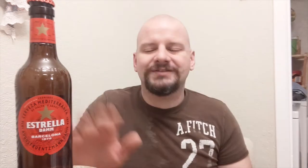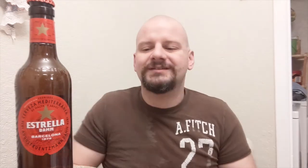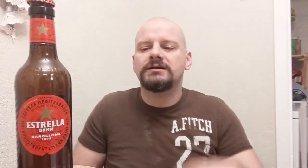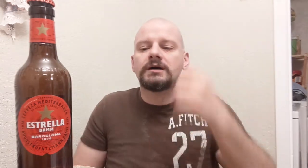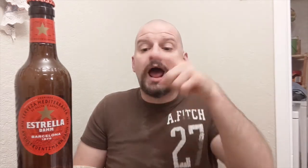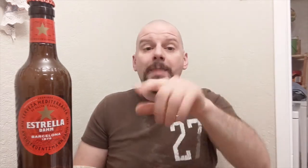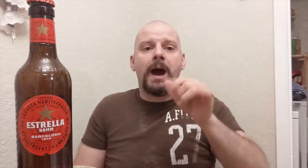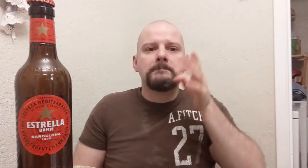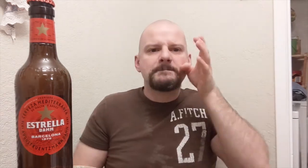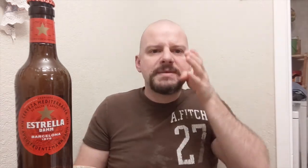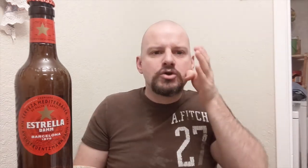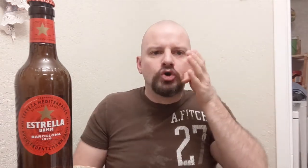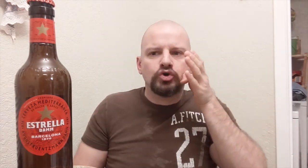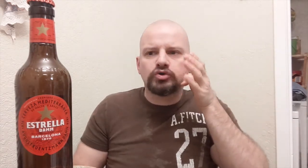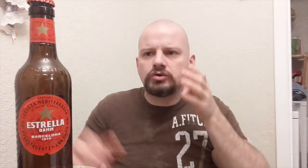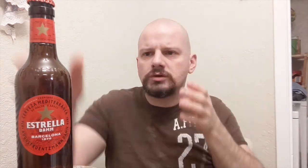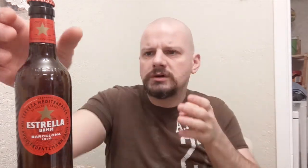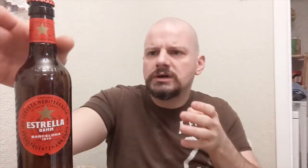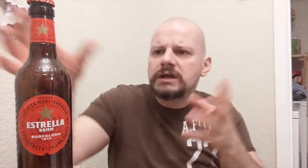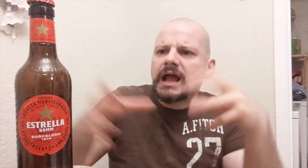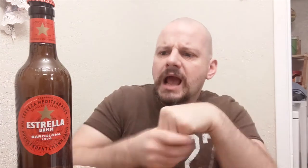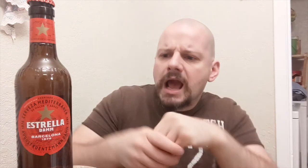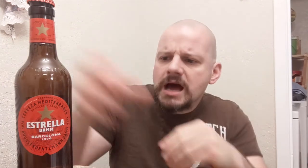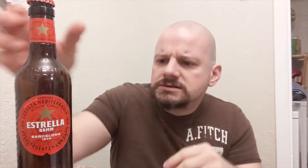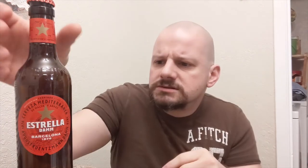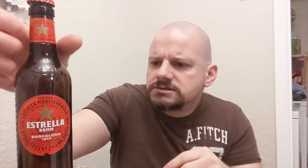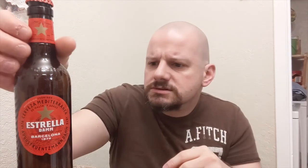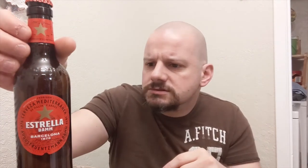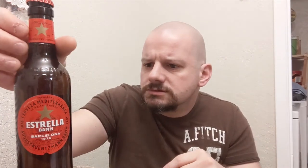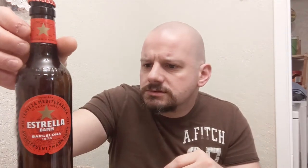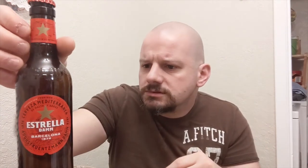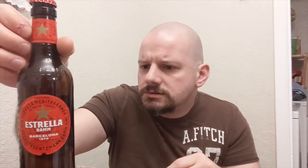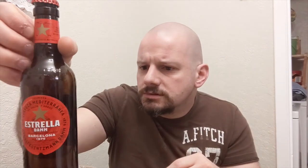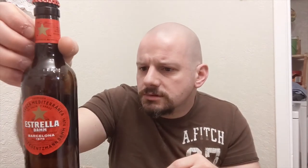That beer consists of...